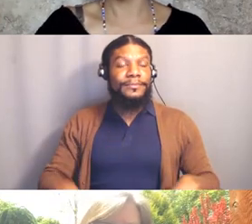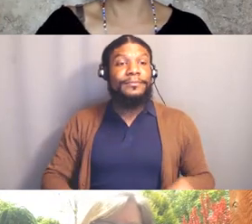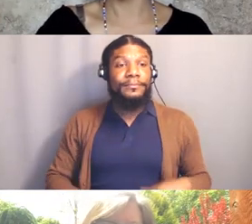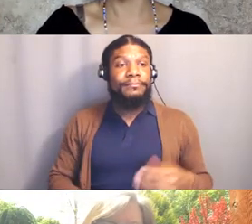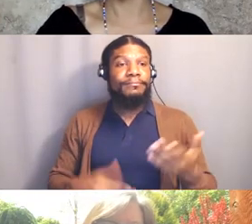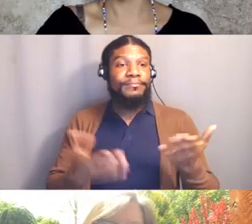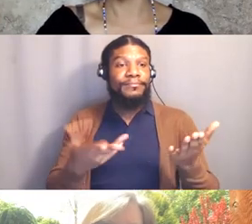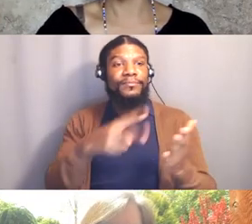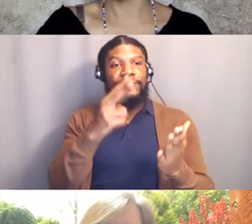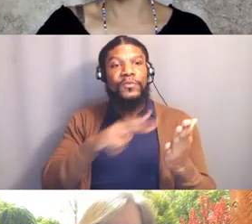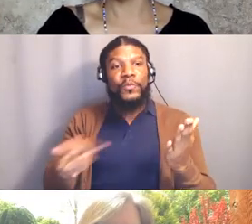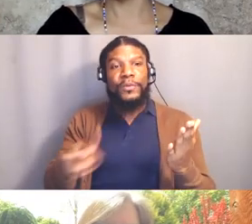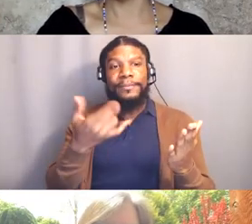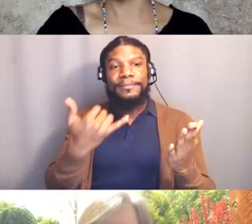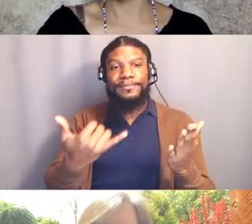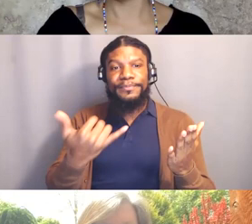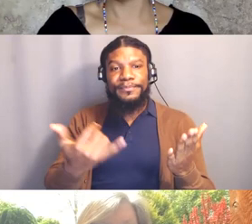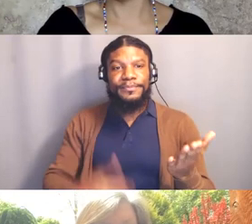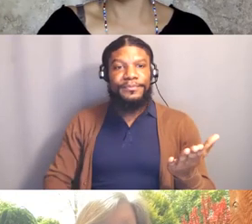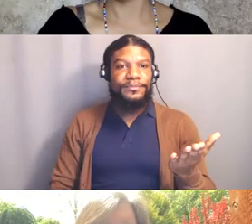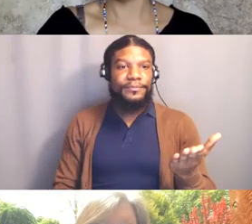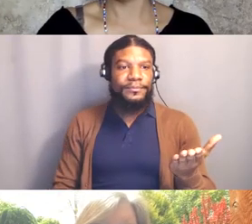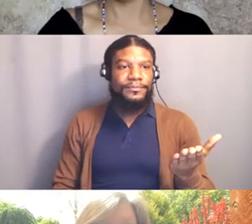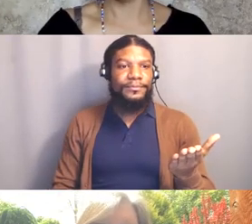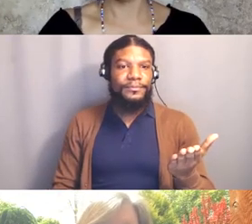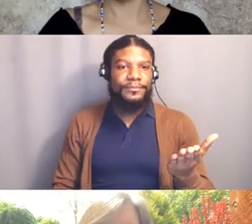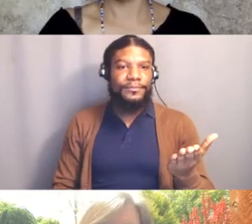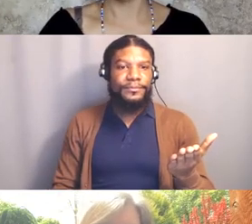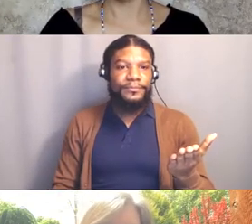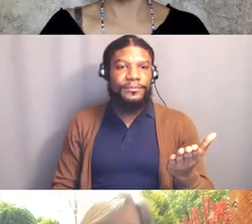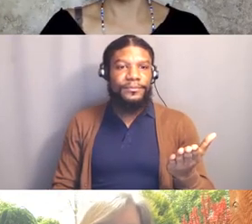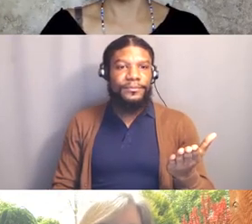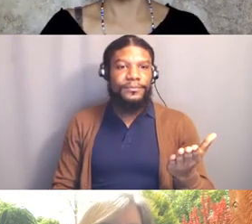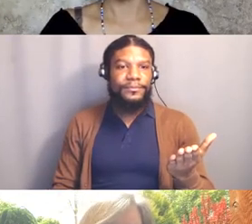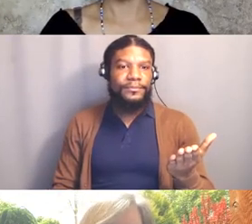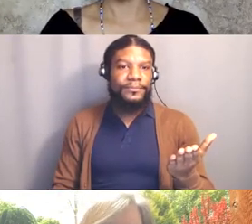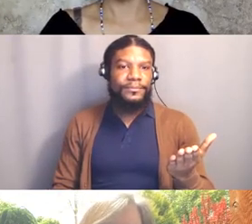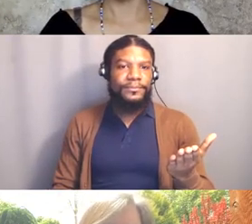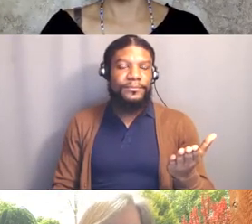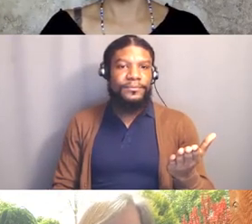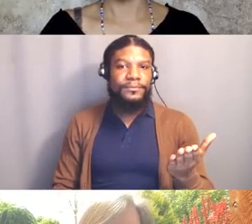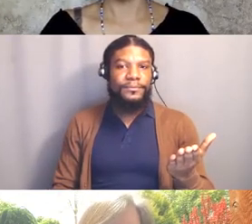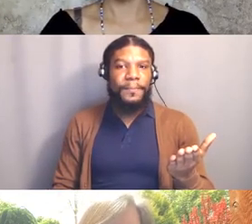"in the original ancestral homelands of the Tongva people. "We pay respect to the Tongva,